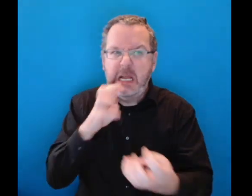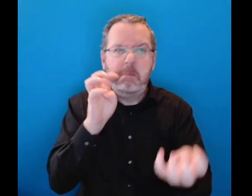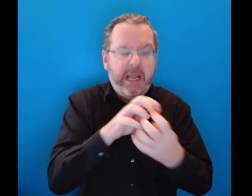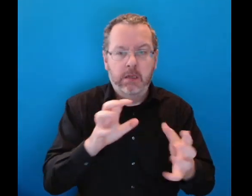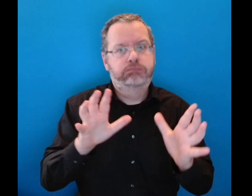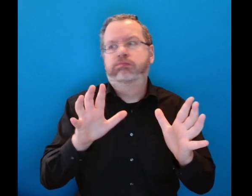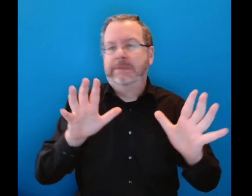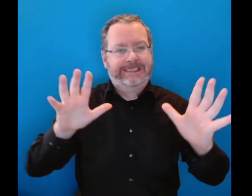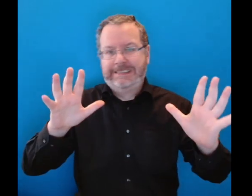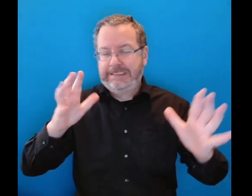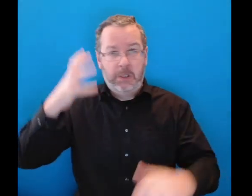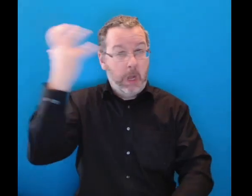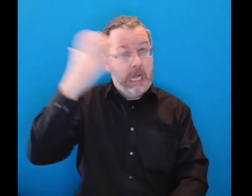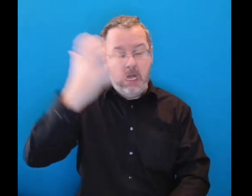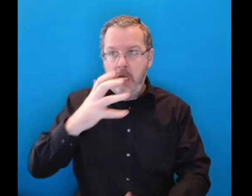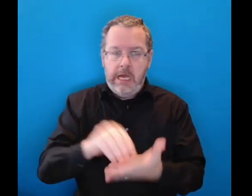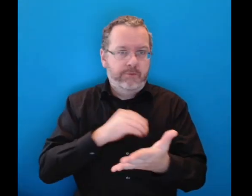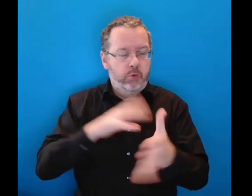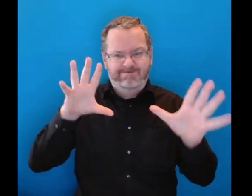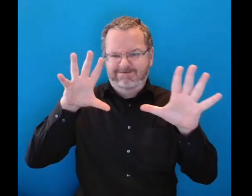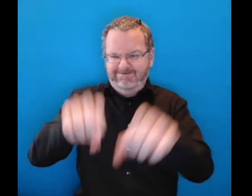and as a result he had to be handcuffed on the street.